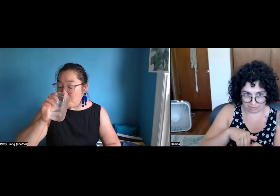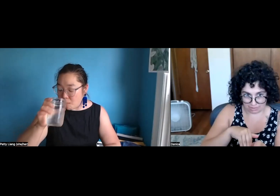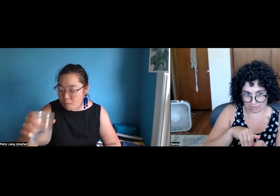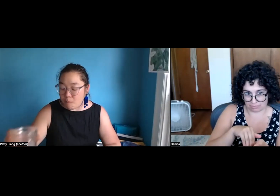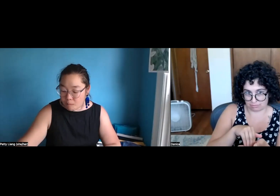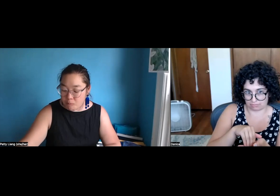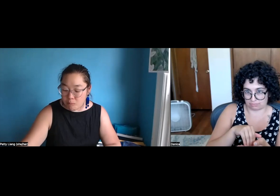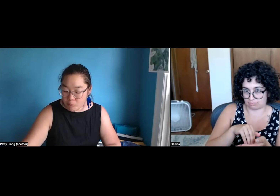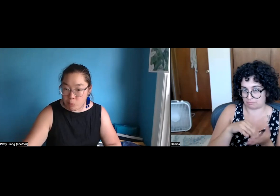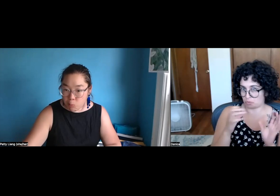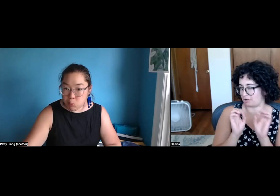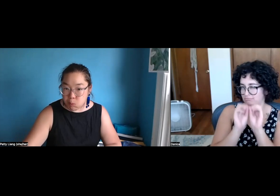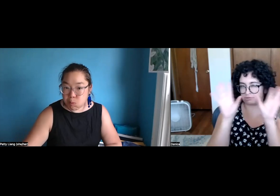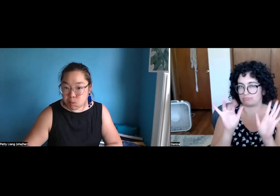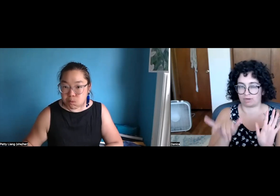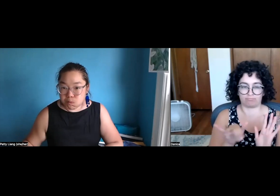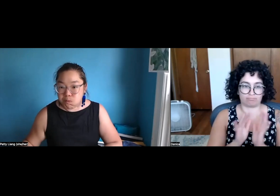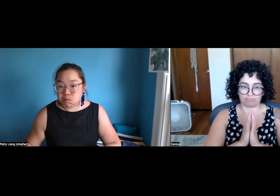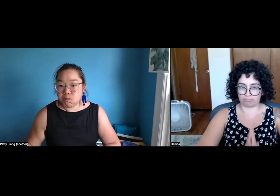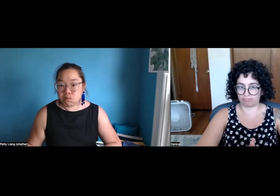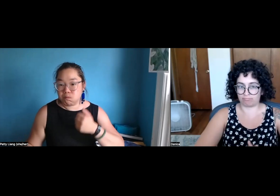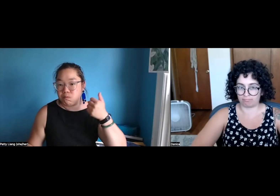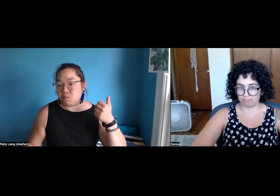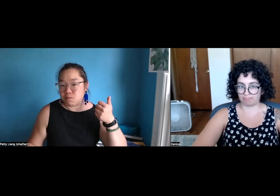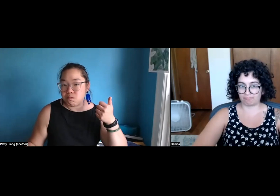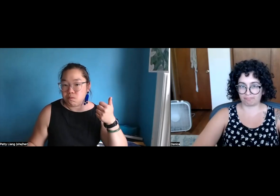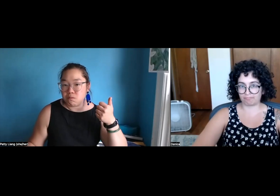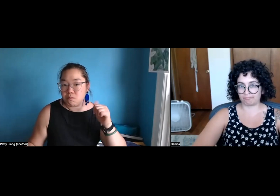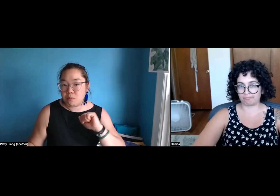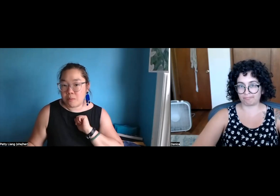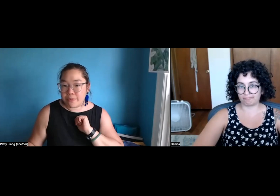But if you have not ever been awarded in the past you could apply again.